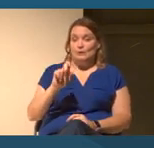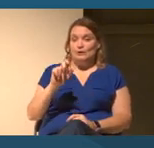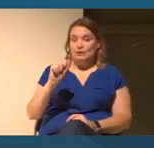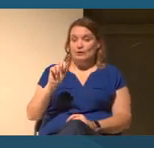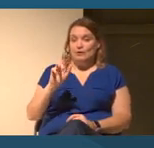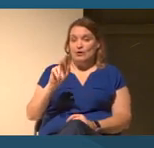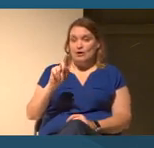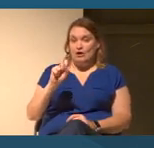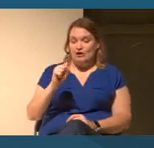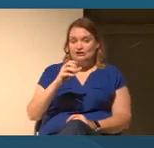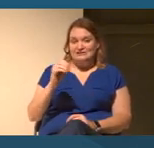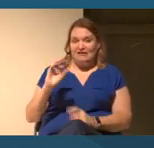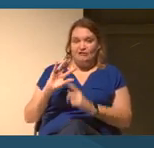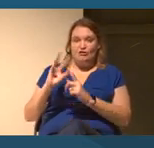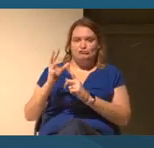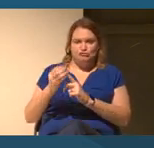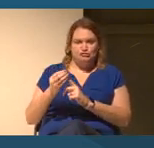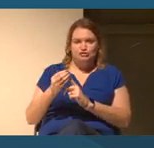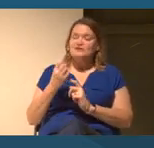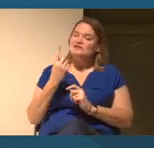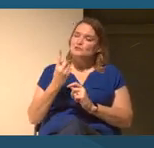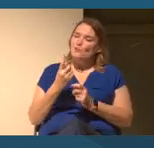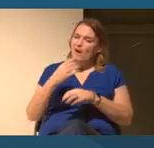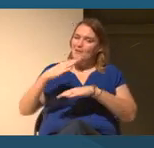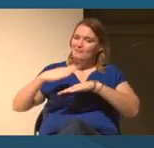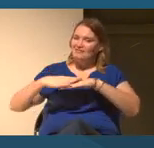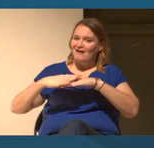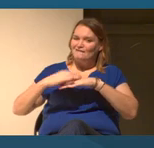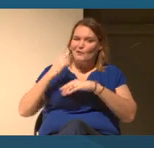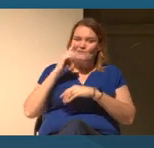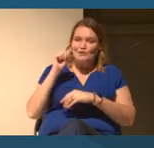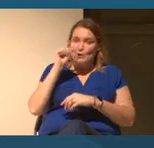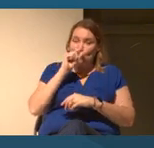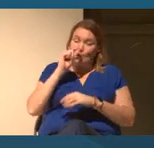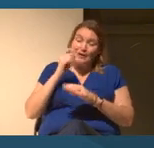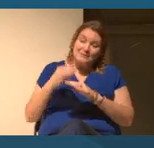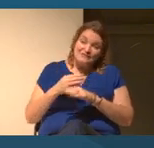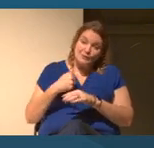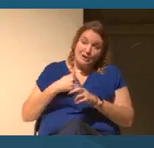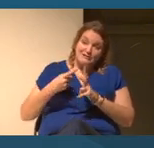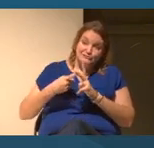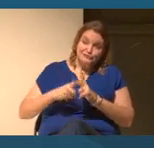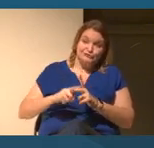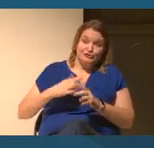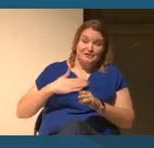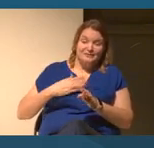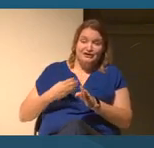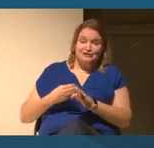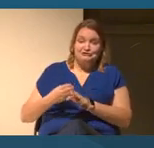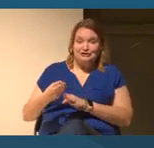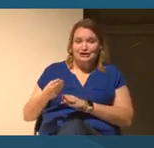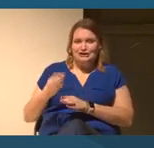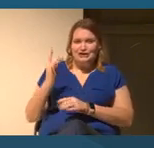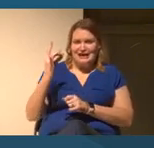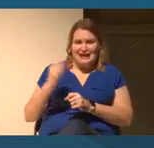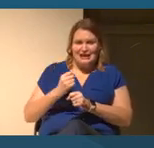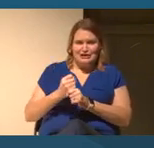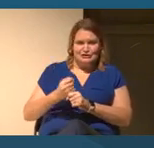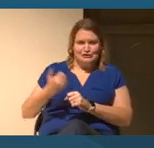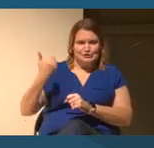that Google that just really excited me even before I started my career here almost eight years ago now.